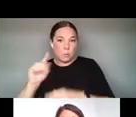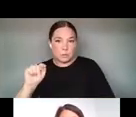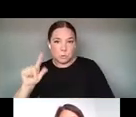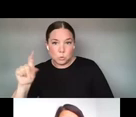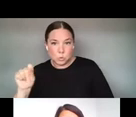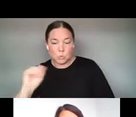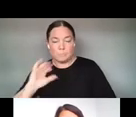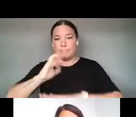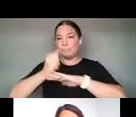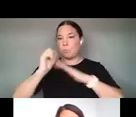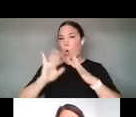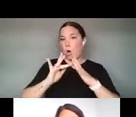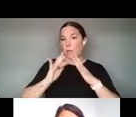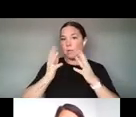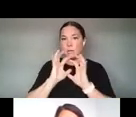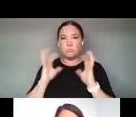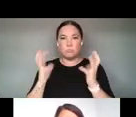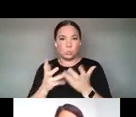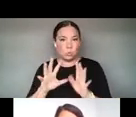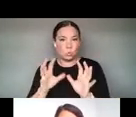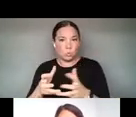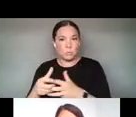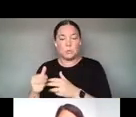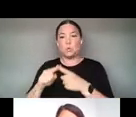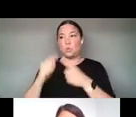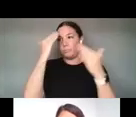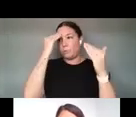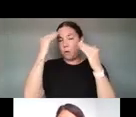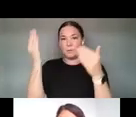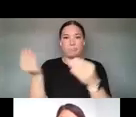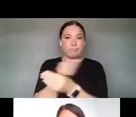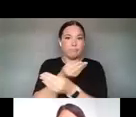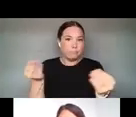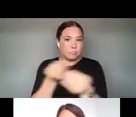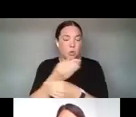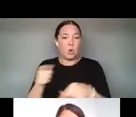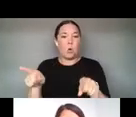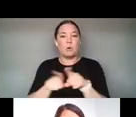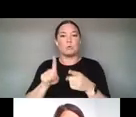KNOWLEDGE EXCHANGE, AND FOUNDING ORGANIZATIONS TO FACILITATE THE CREATIVITY OF OTHERS. SO THAT